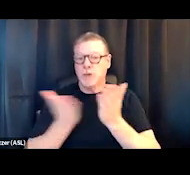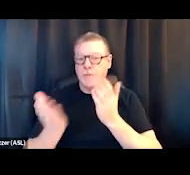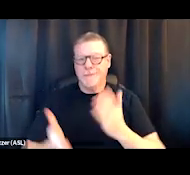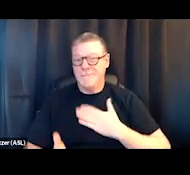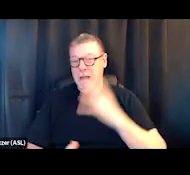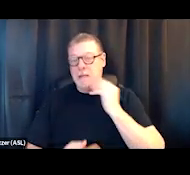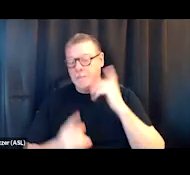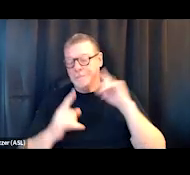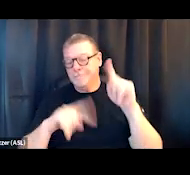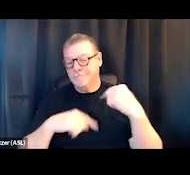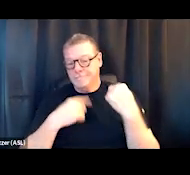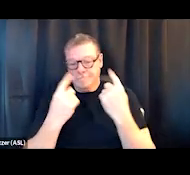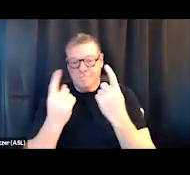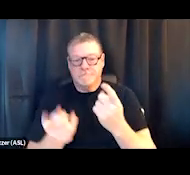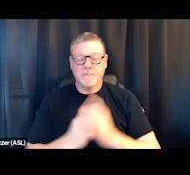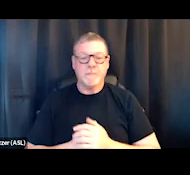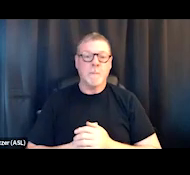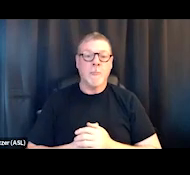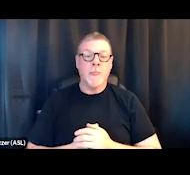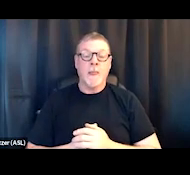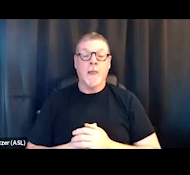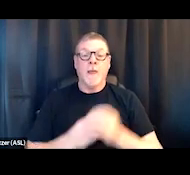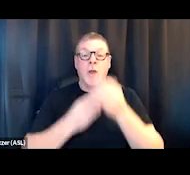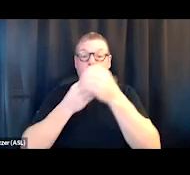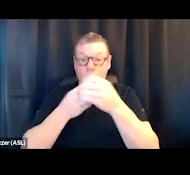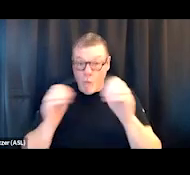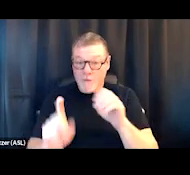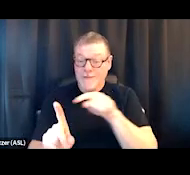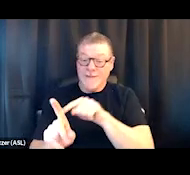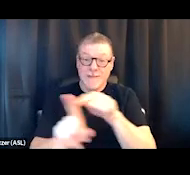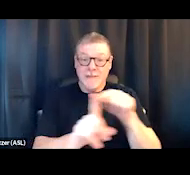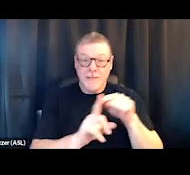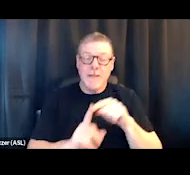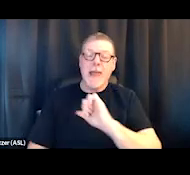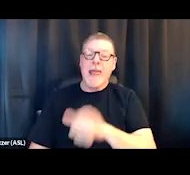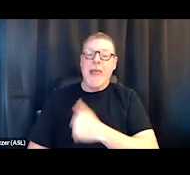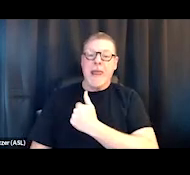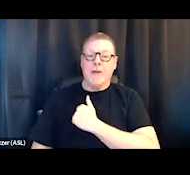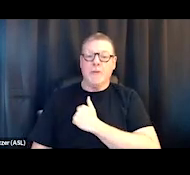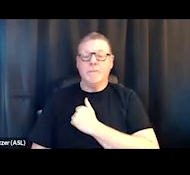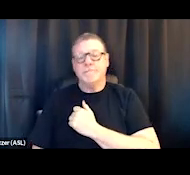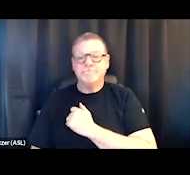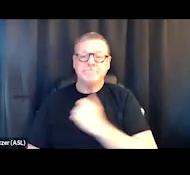where, being in organizations where we, I think the attitude is we're sort of building our kingdom.